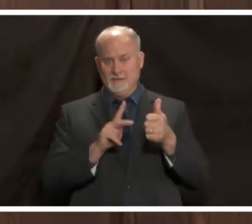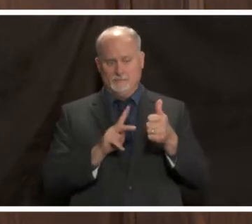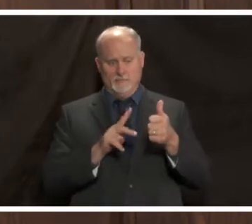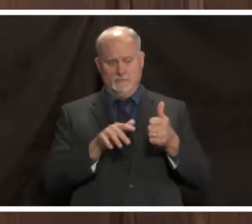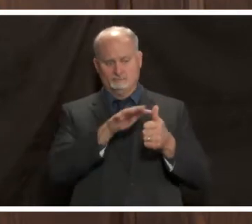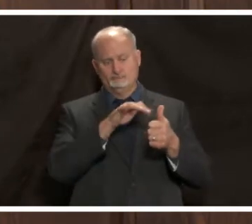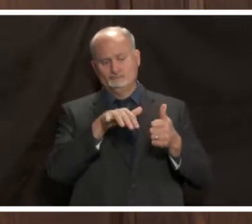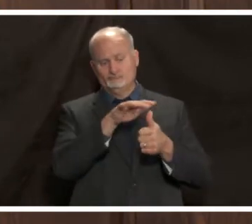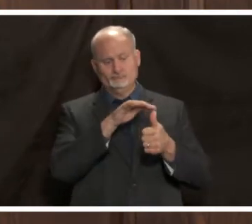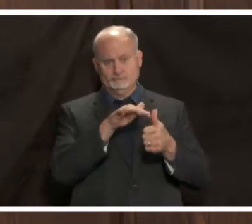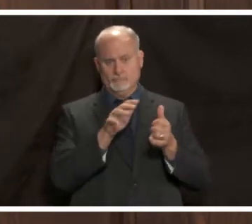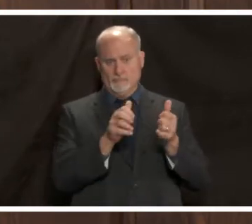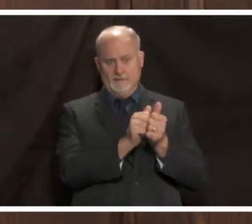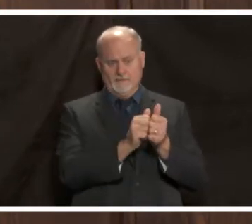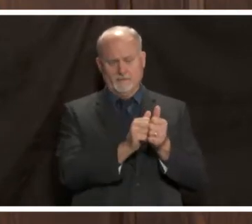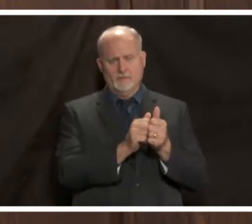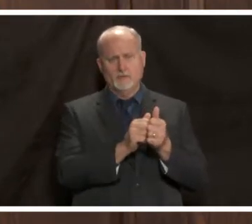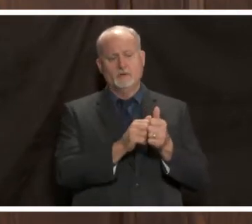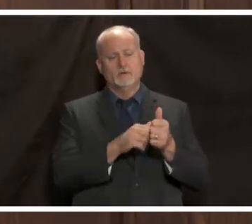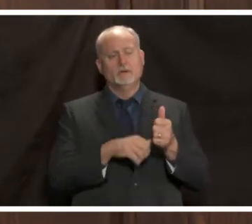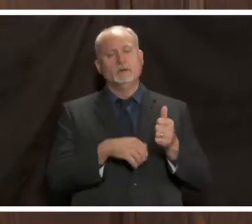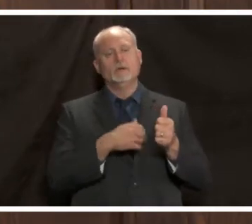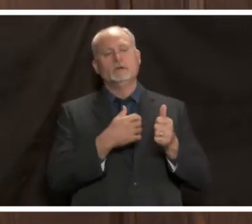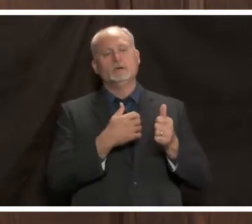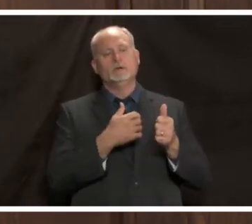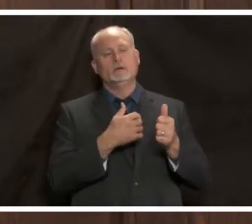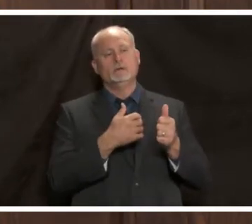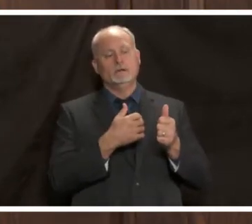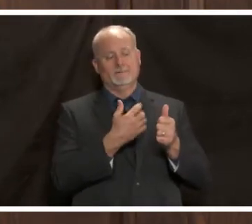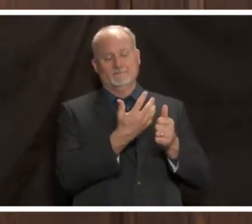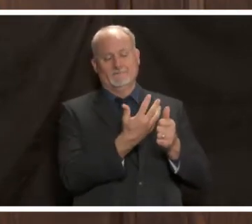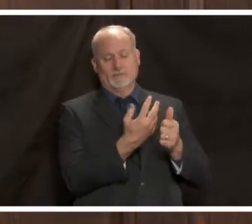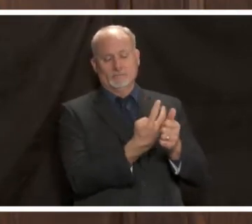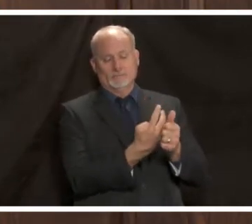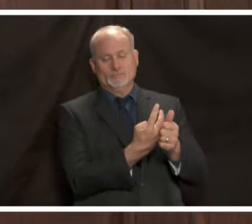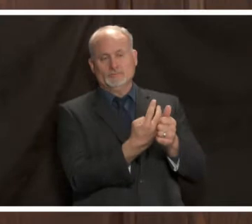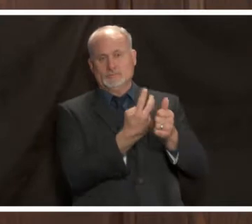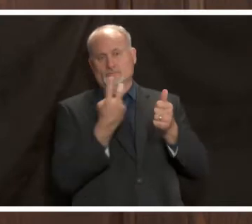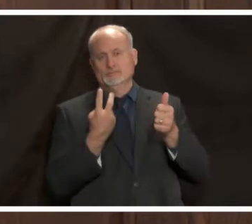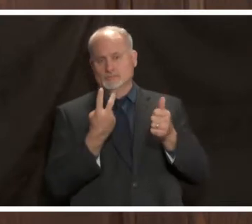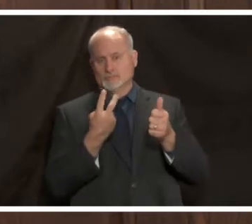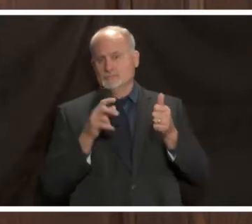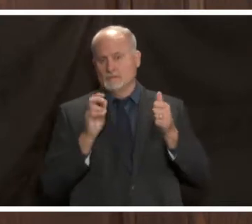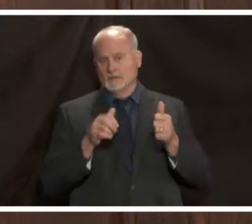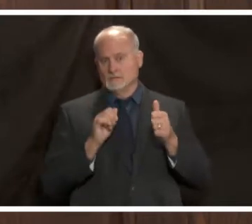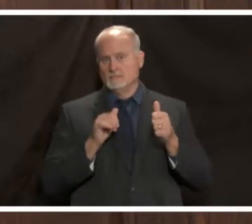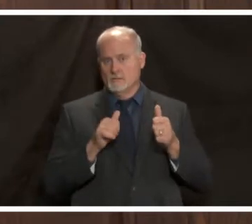there's a one in five chance that one of those persons can spread covid nineteen 15 people